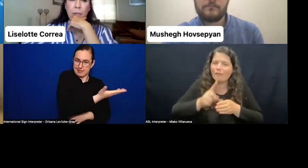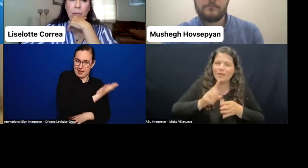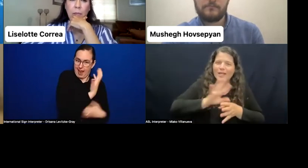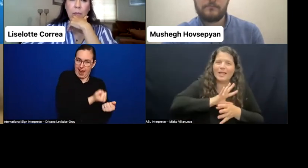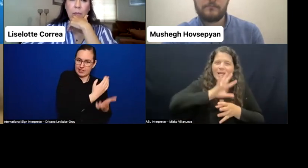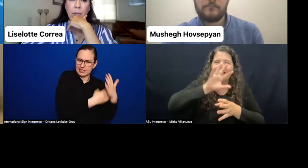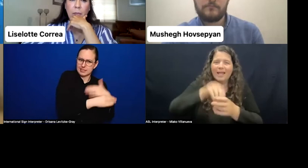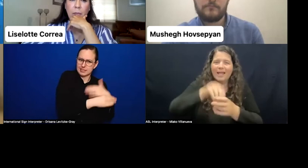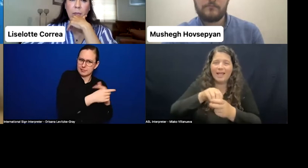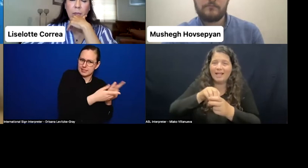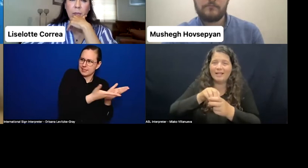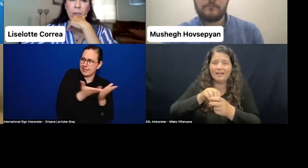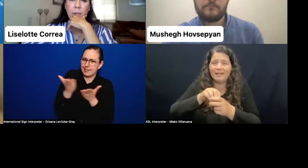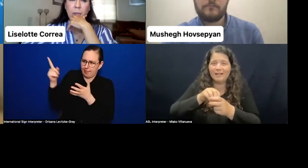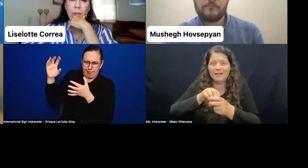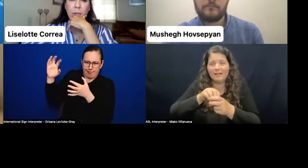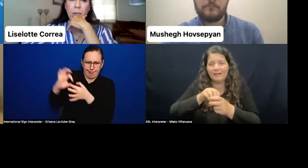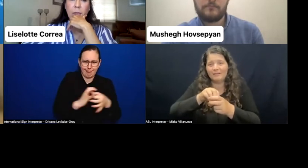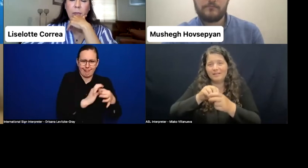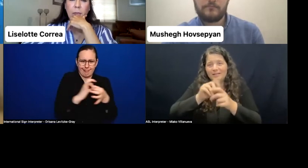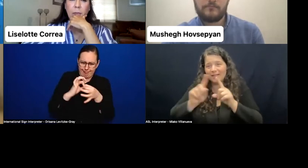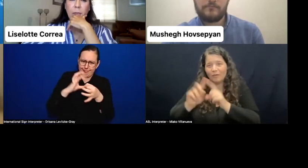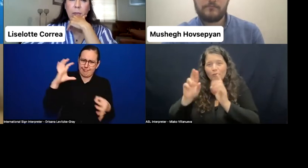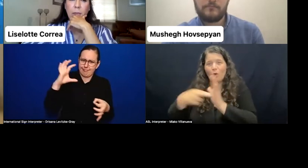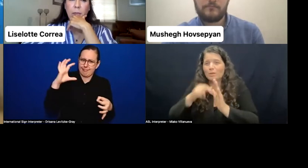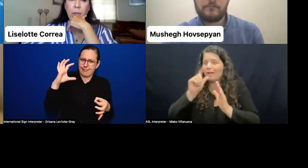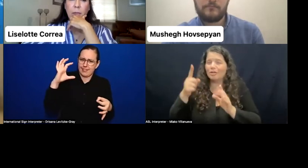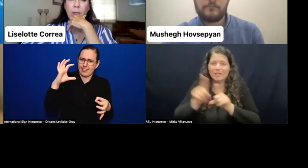four roles in electoral processes-- as a voter,